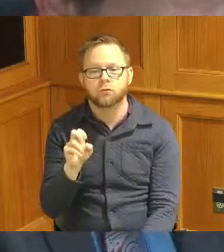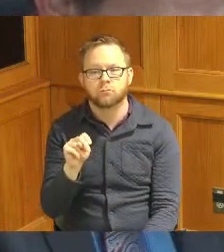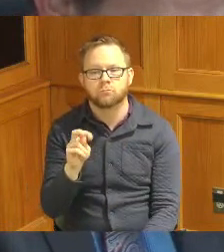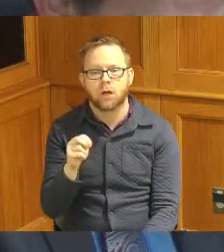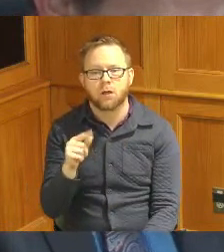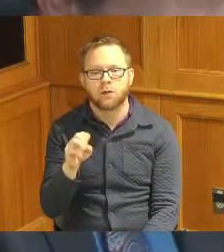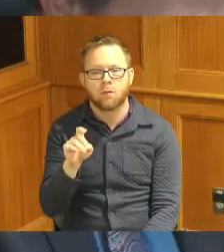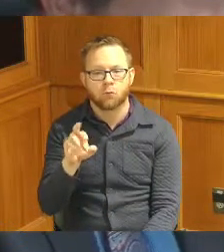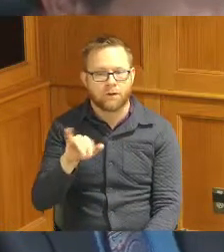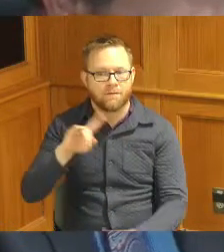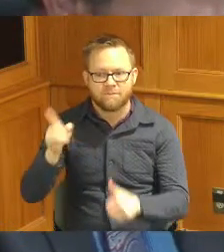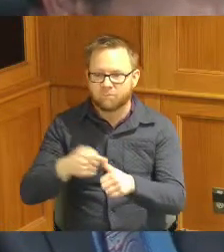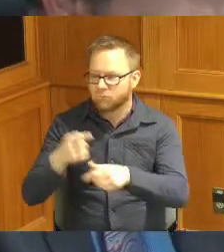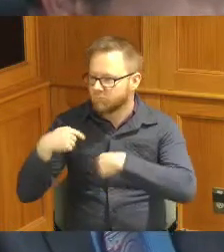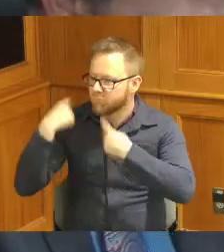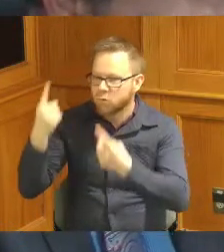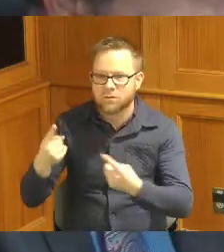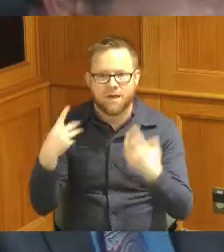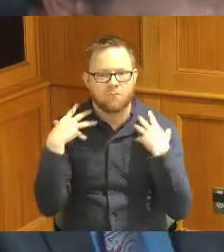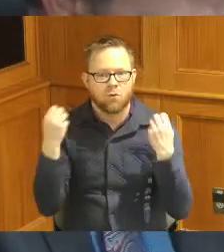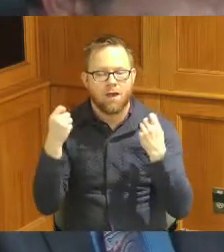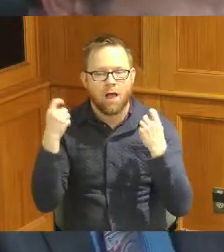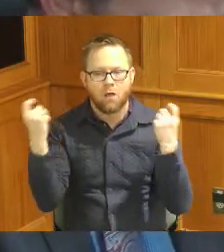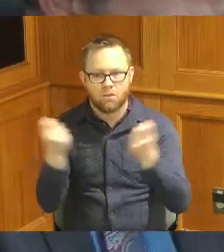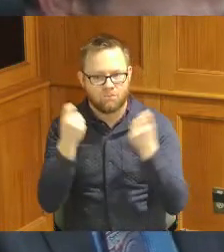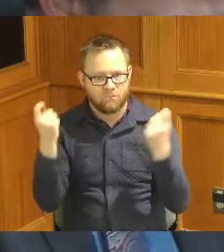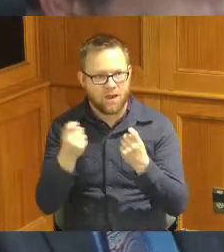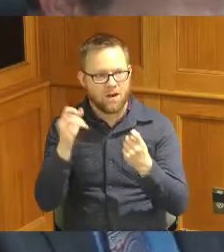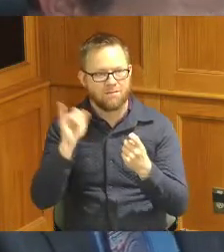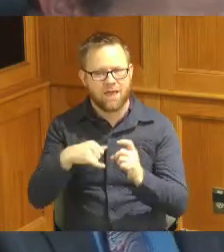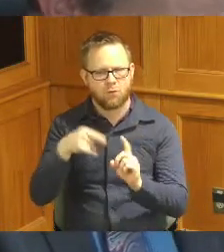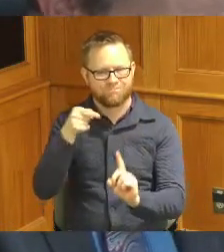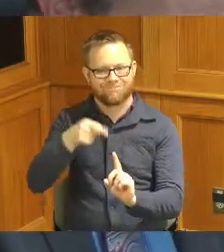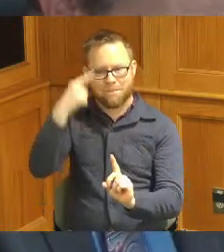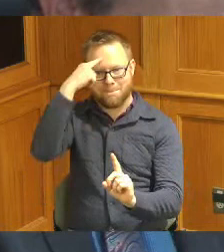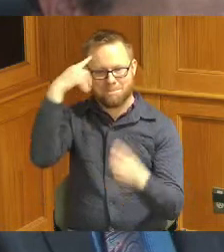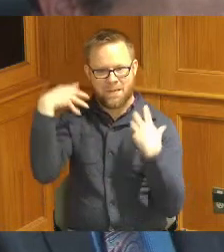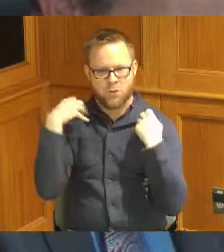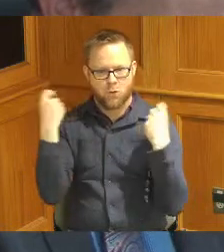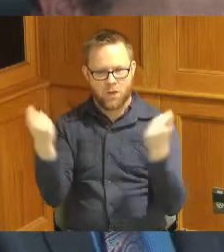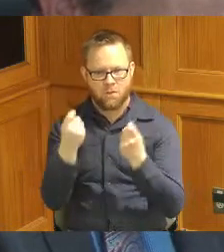fair in Montgomery it was a mental health fair so it was really interesting and well attended